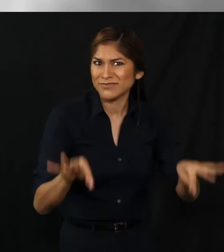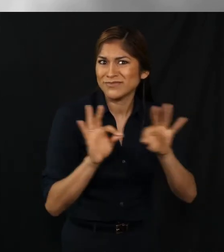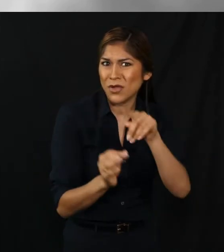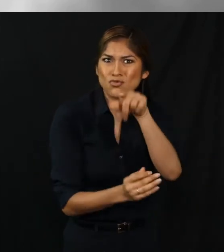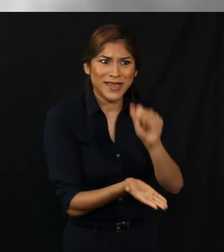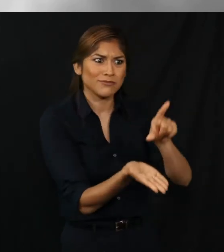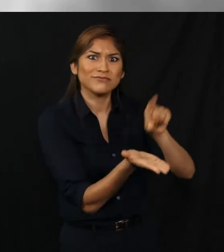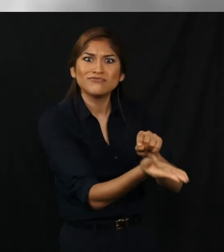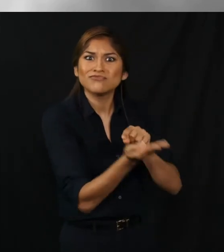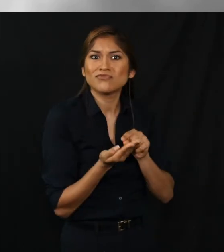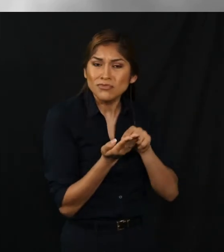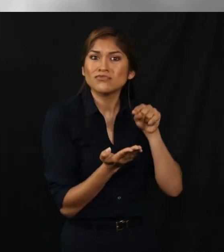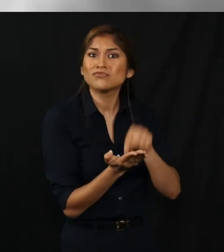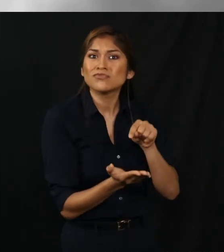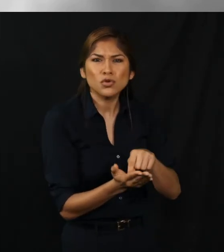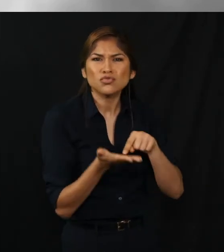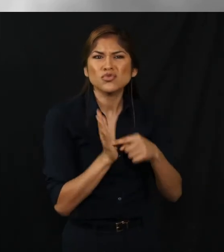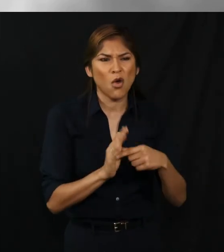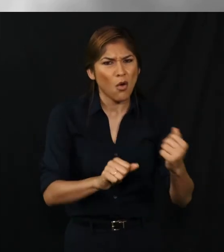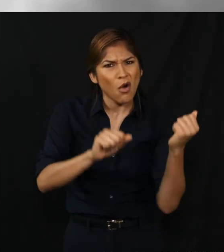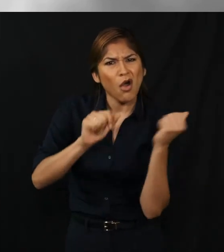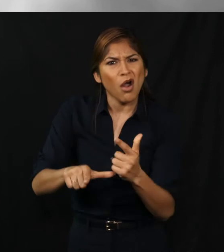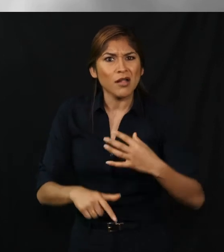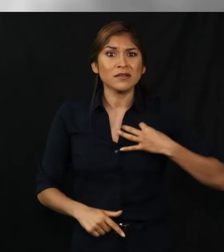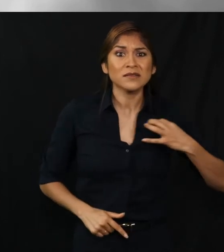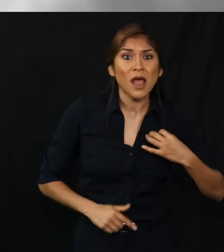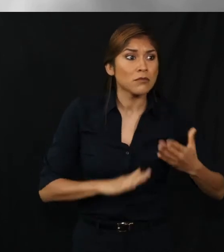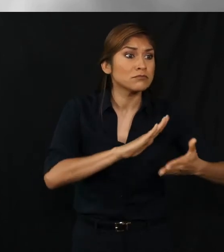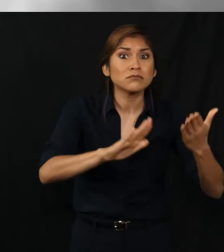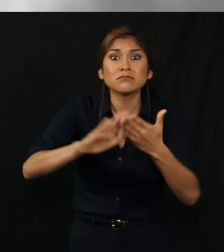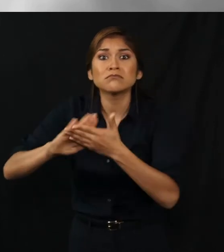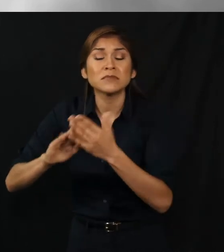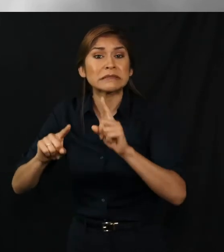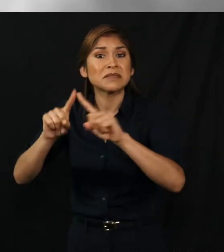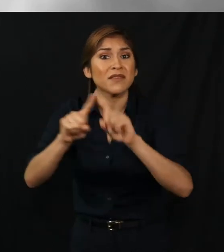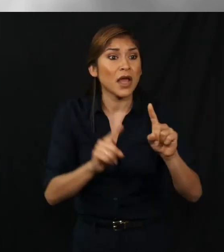This shows you all the candidates who are running for the different offices,